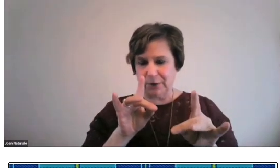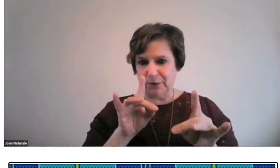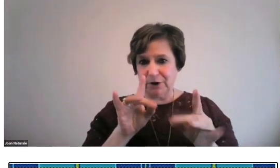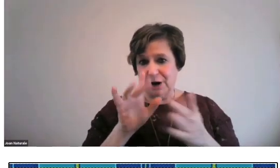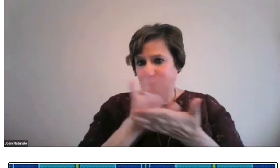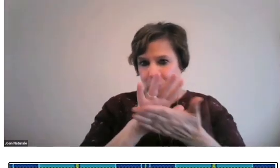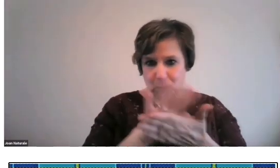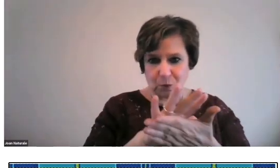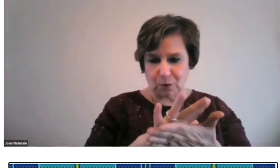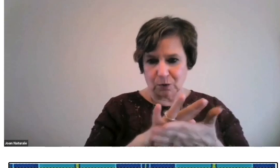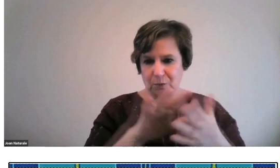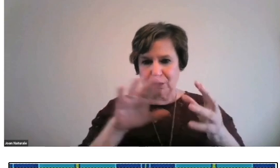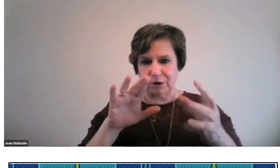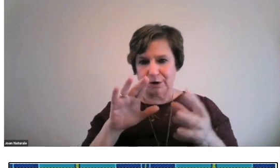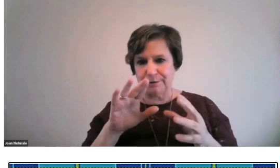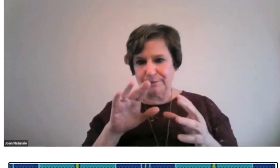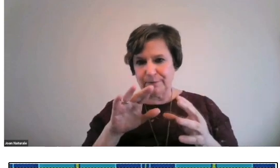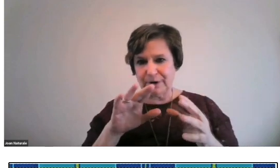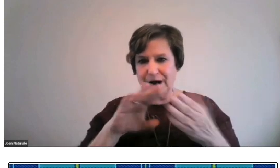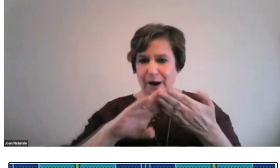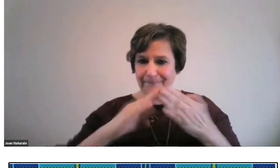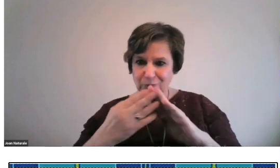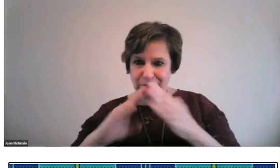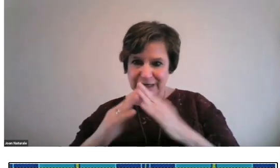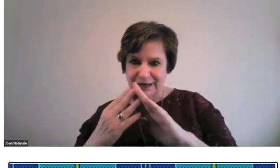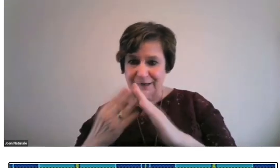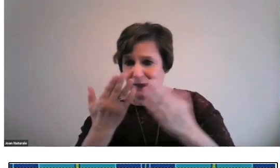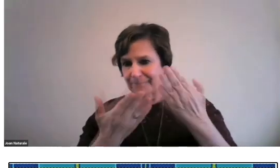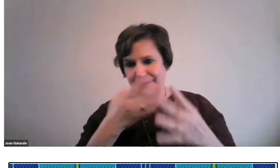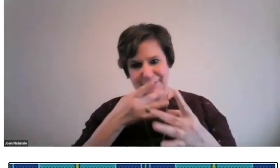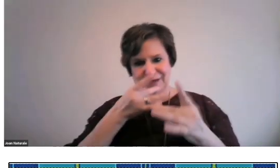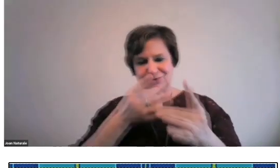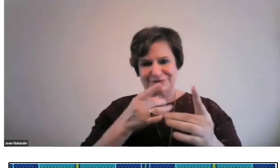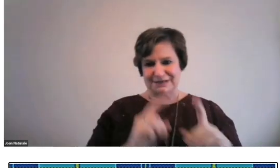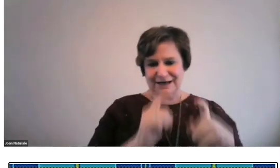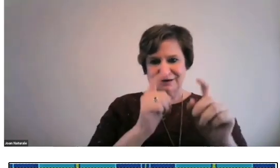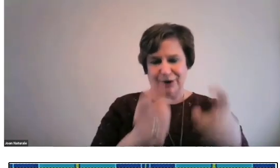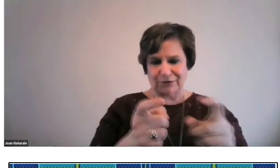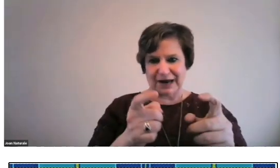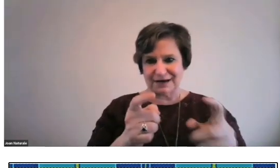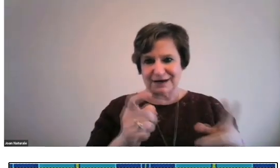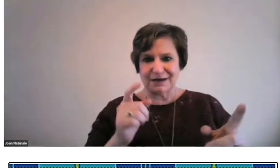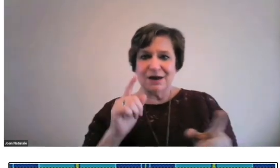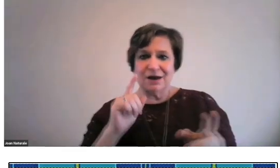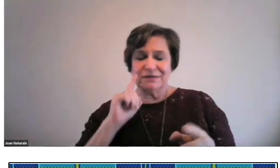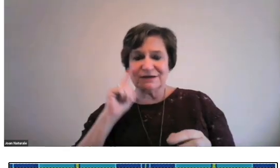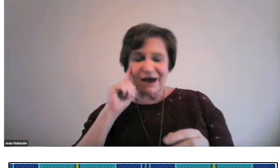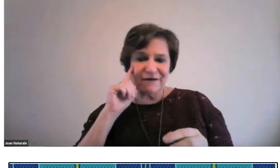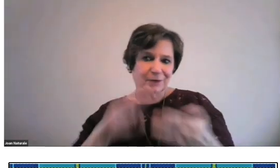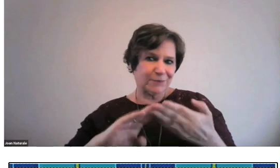Also, if you need help finding deaf people near you, we can help you find a school